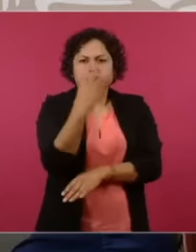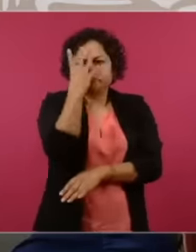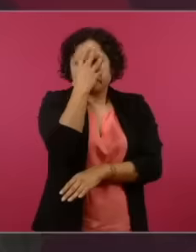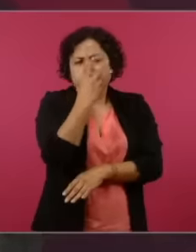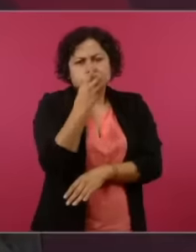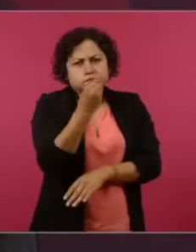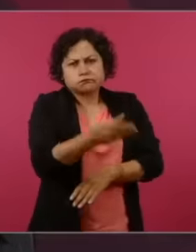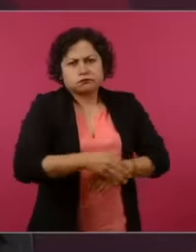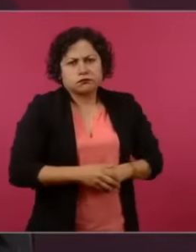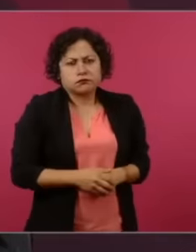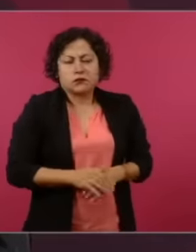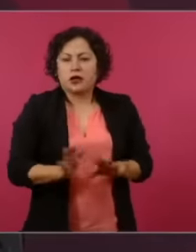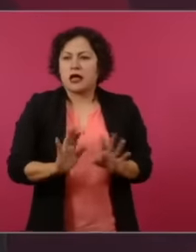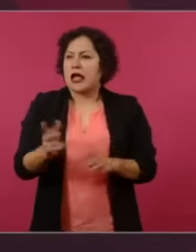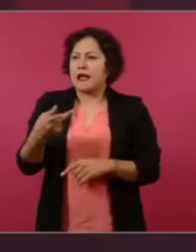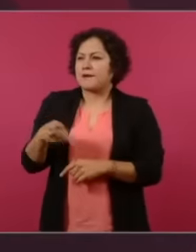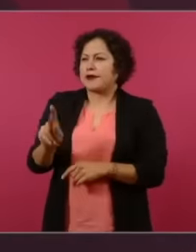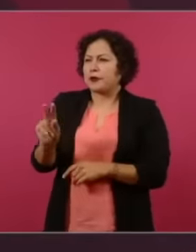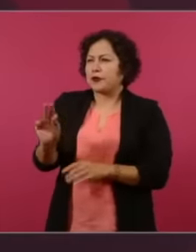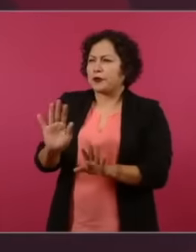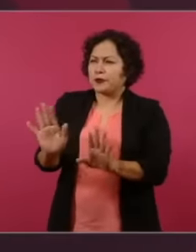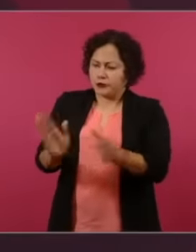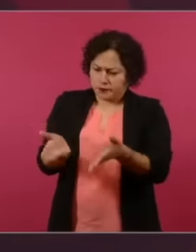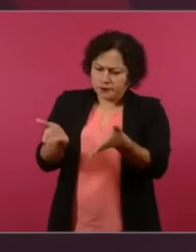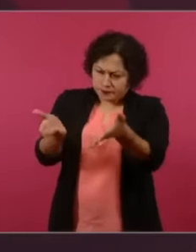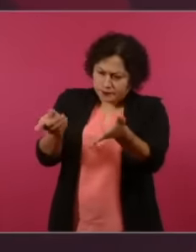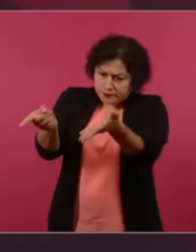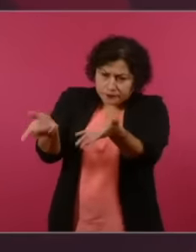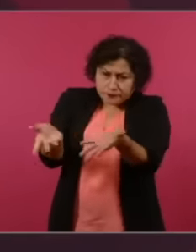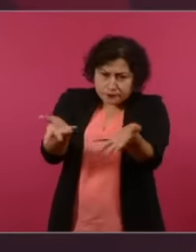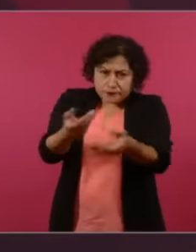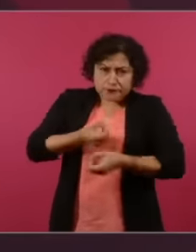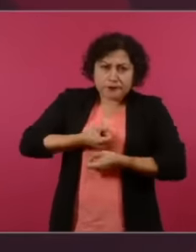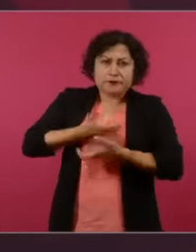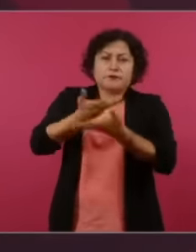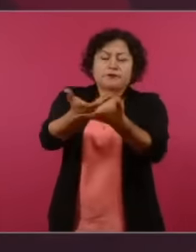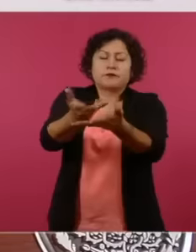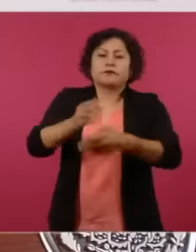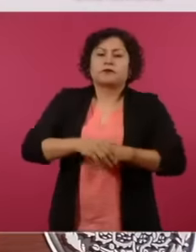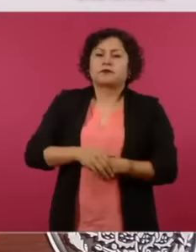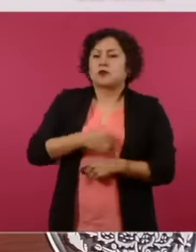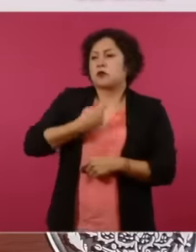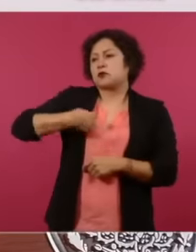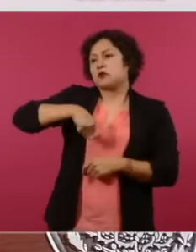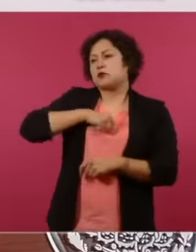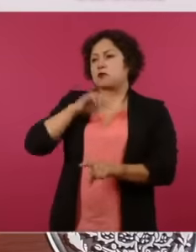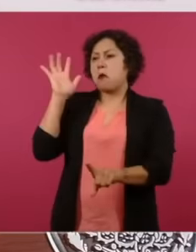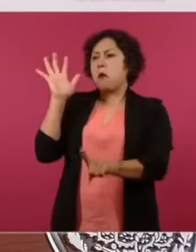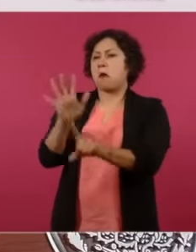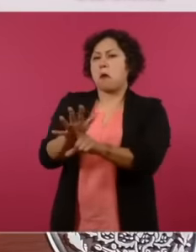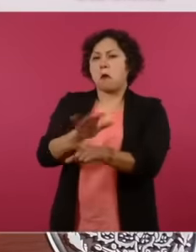now Nothing more For freedom of expression we have not persecuted anyone we have not censored